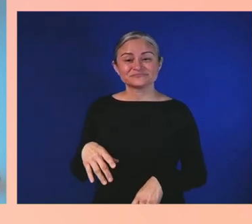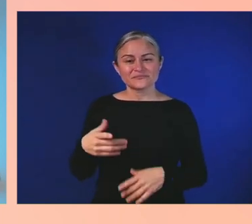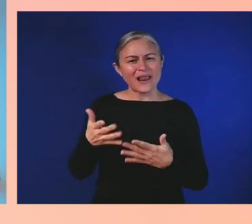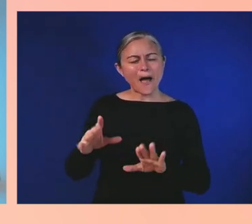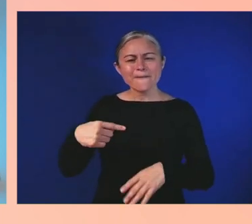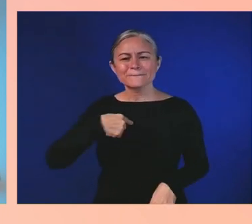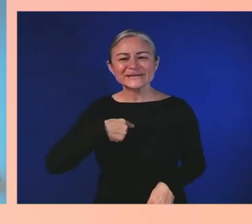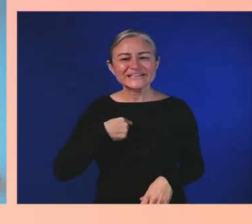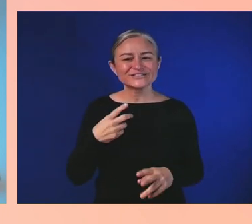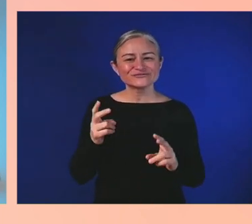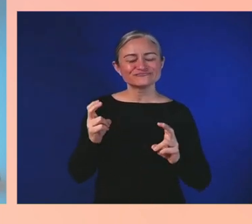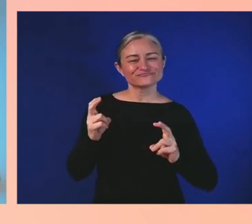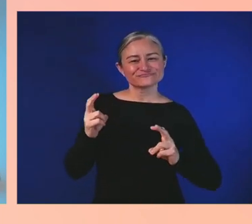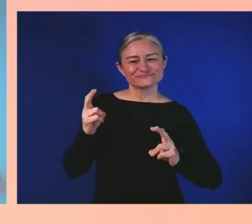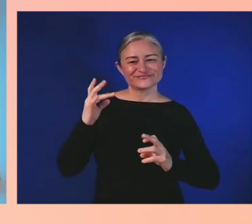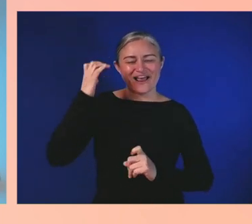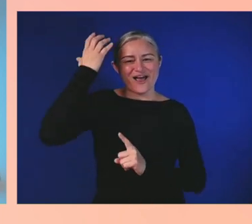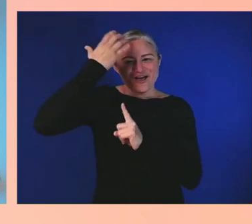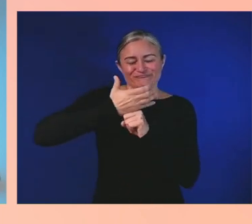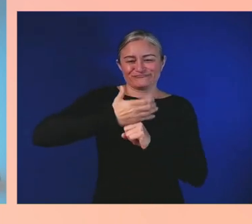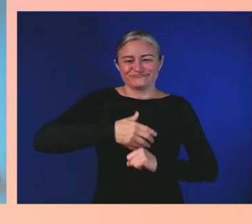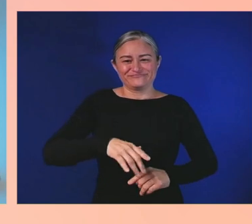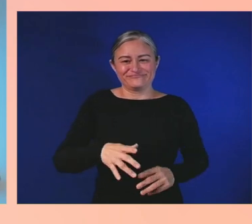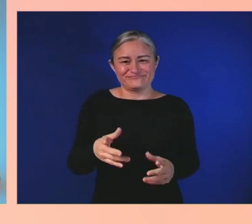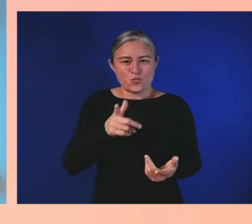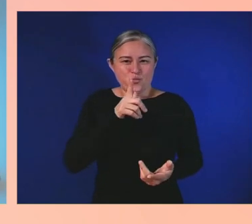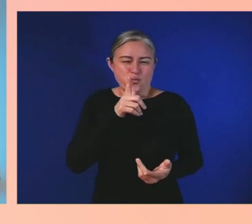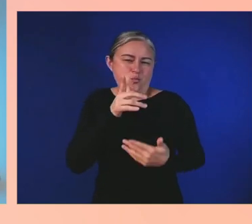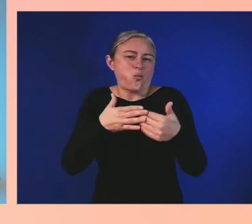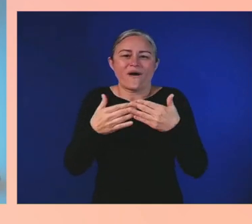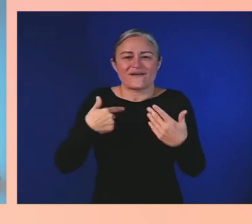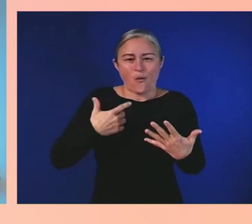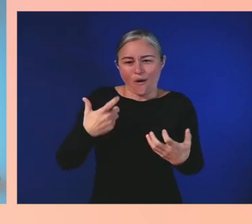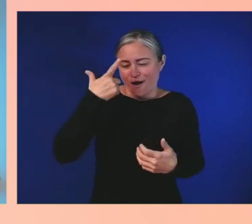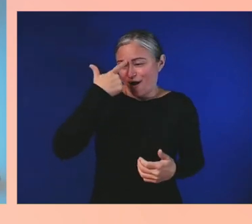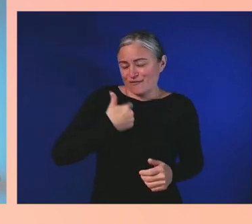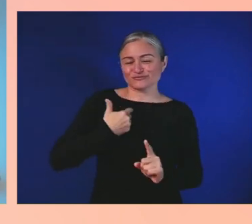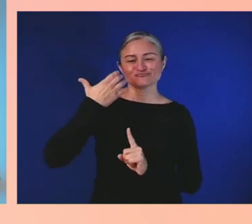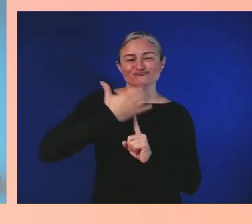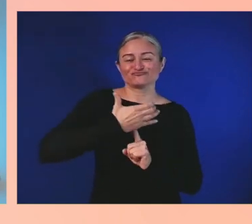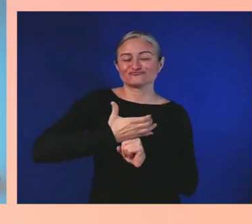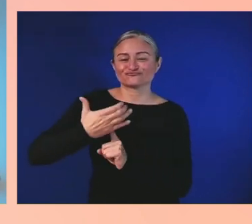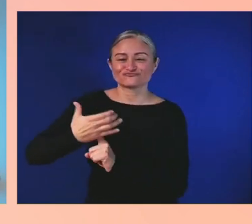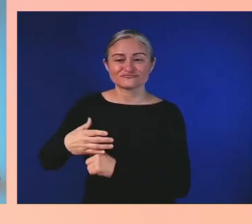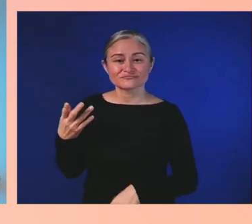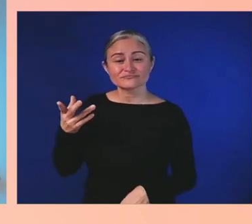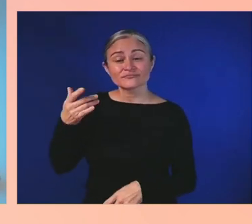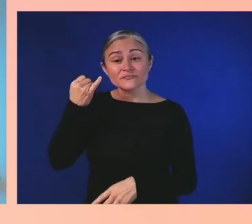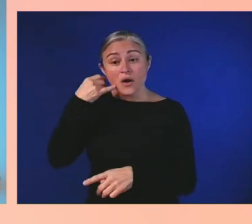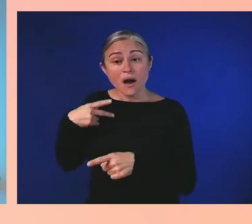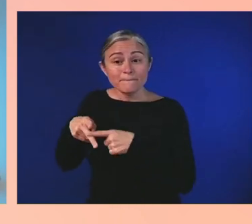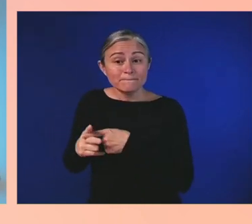I could have been a plumber that saved their loved one from a fire-breathing spiky turtle.